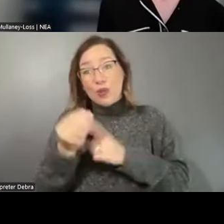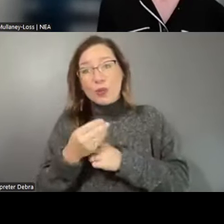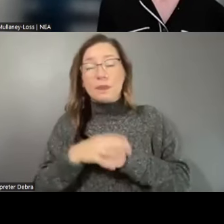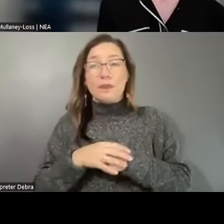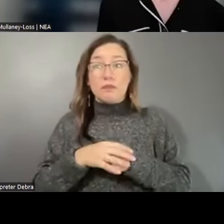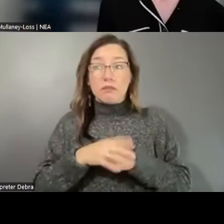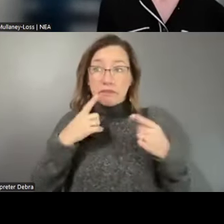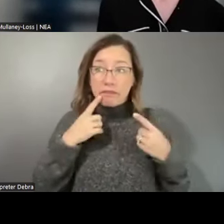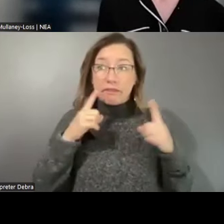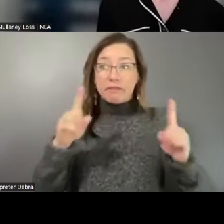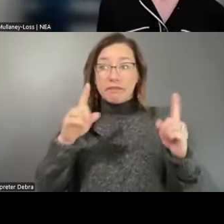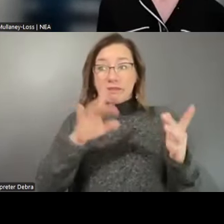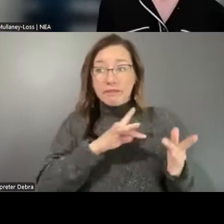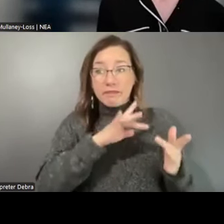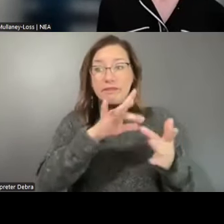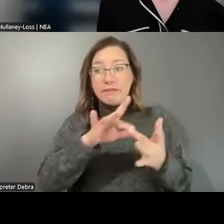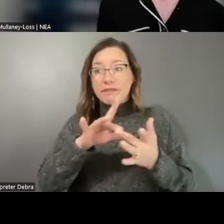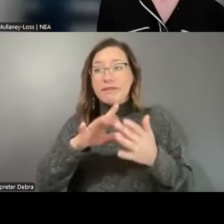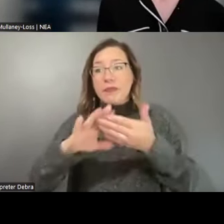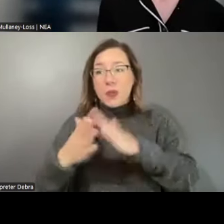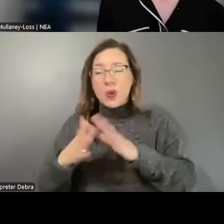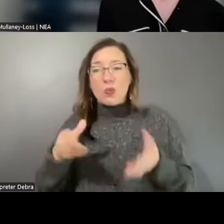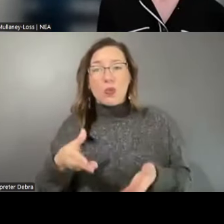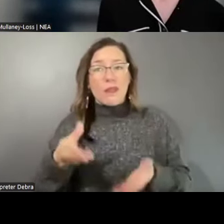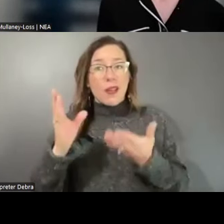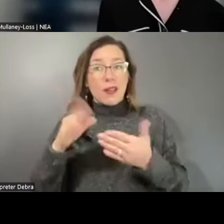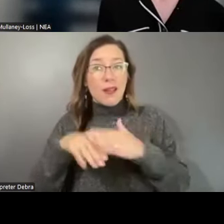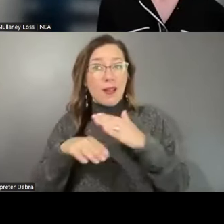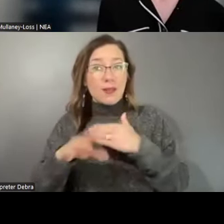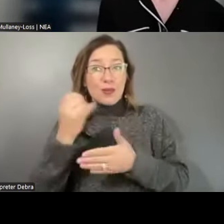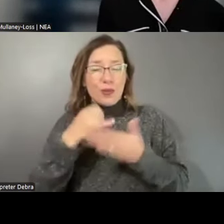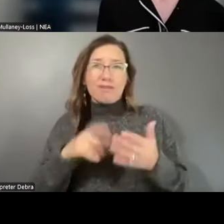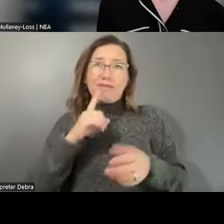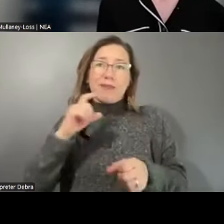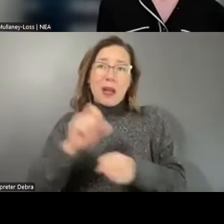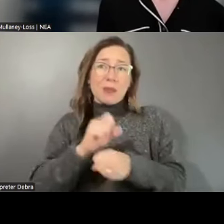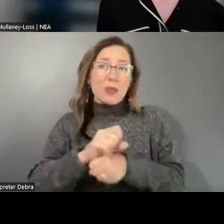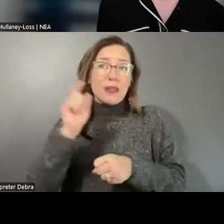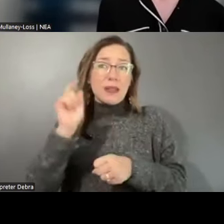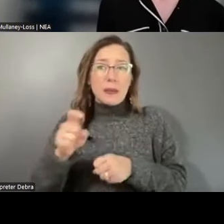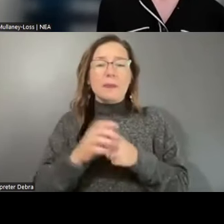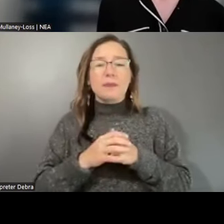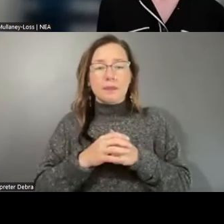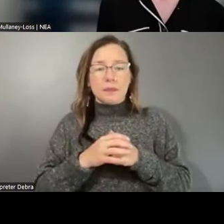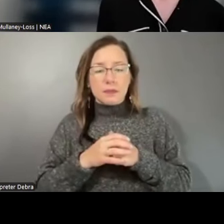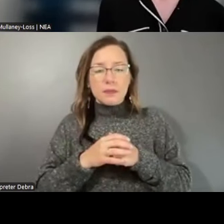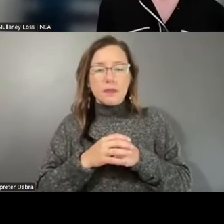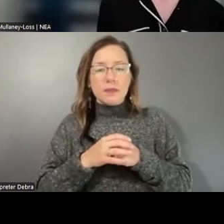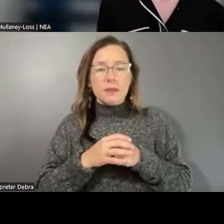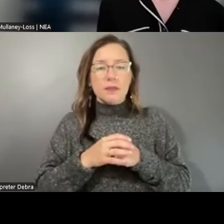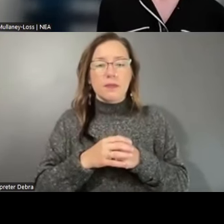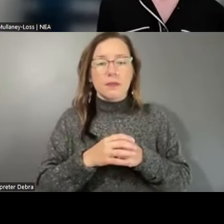reach communities and deliver access to arts, you absolutely need them. I think there's no better